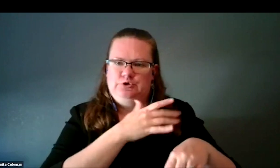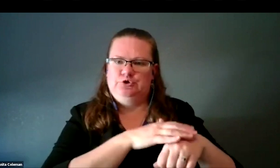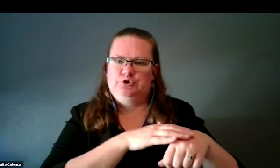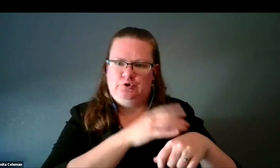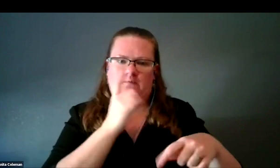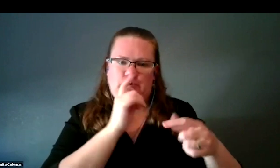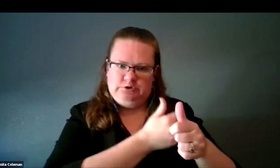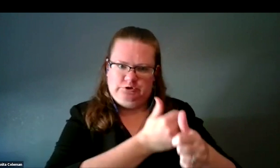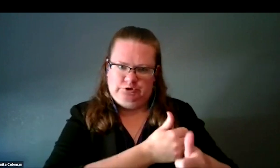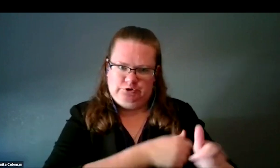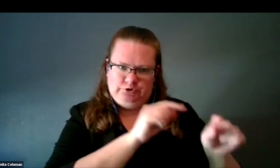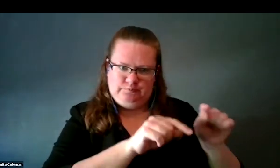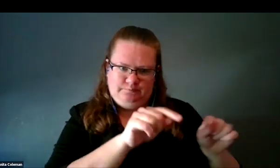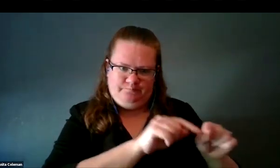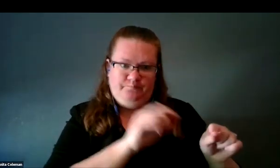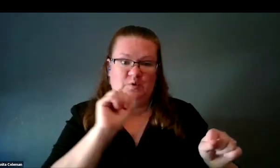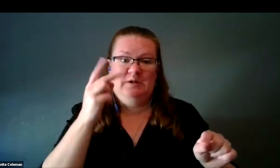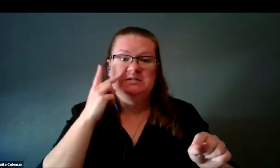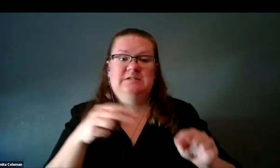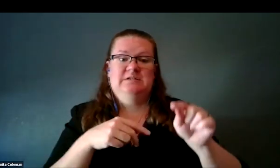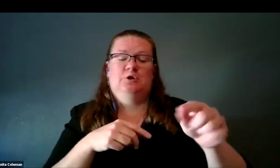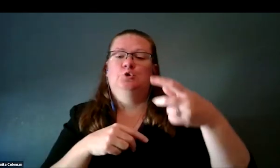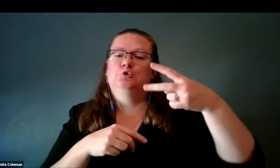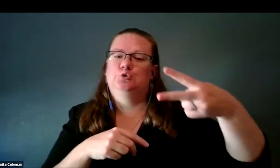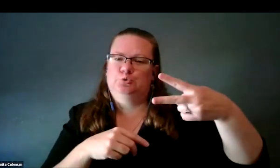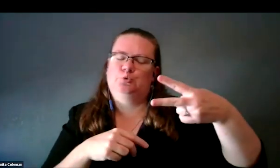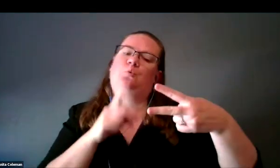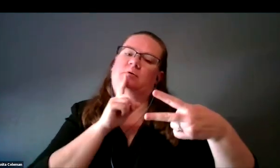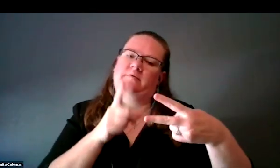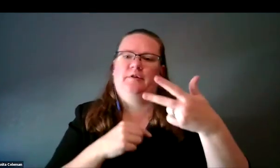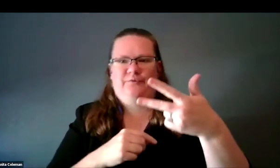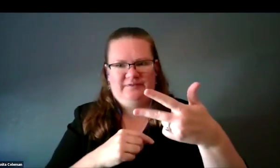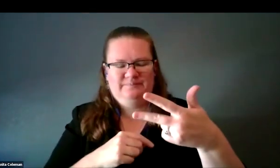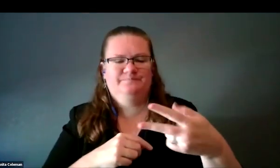In this particular slide, I am showing two different products-- well, three products.